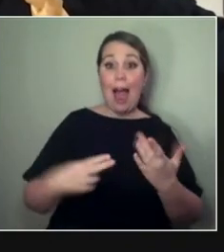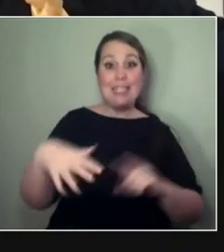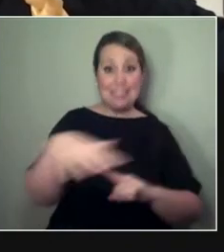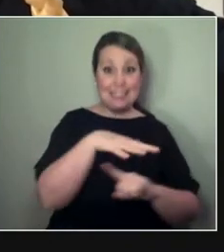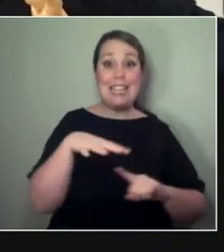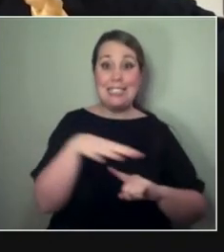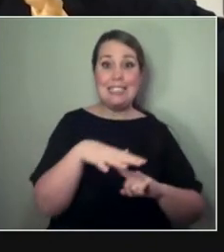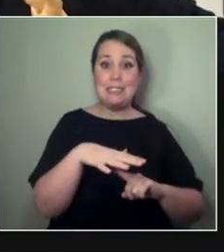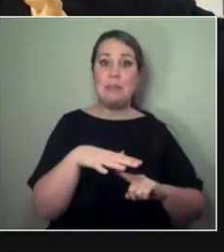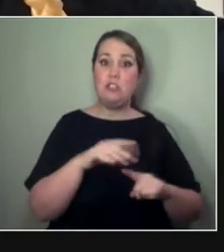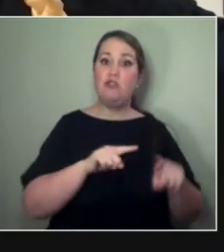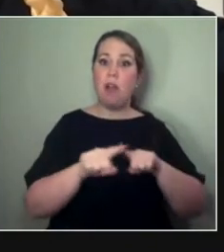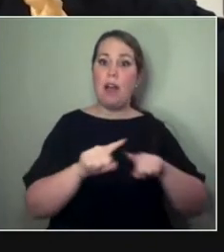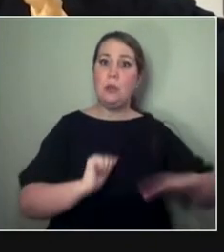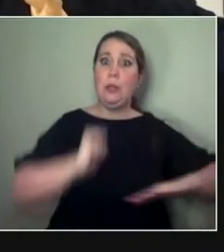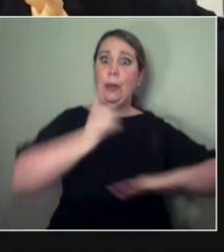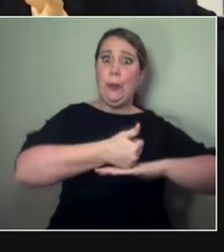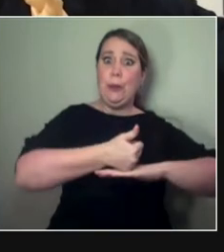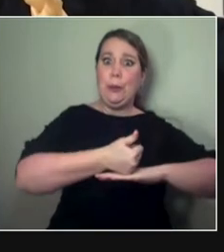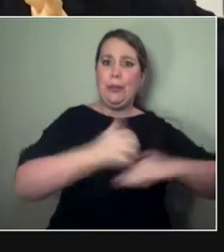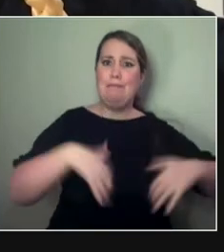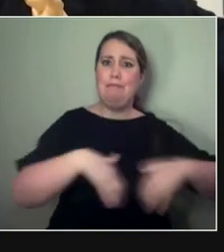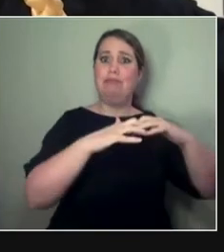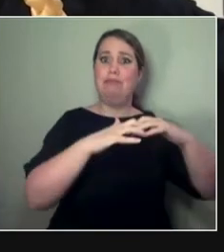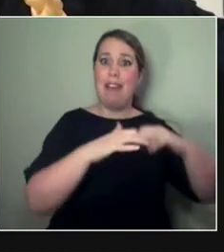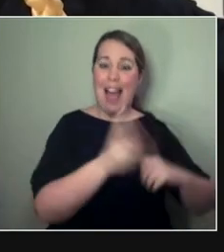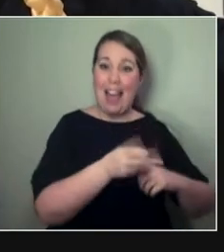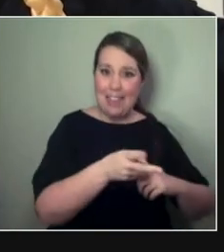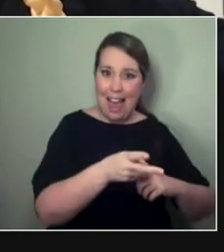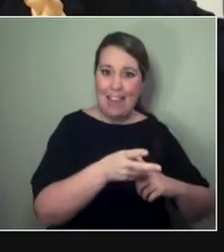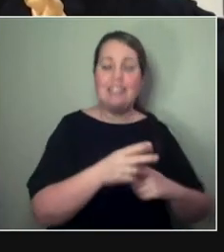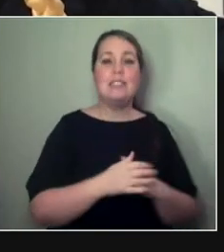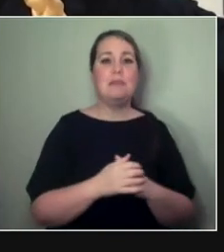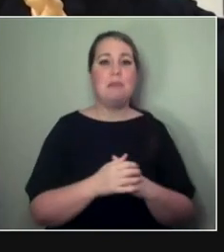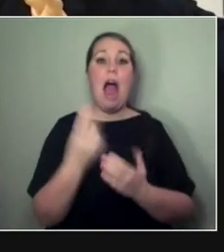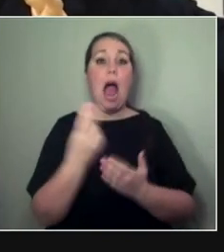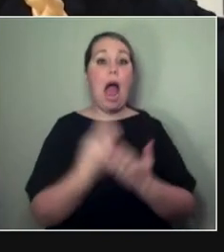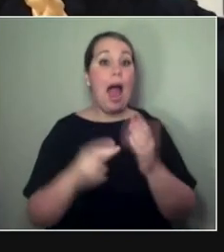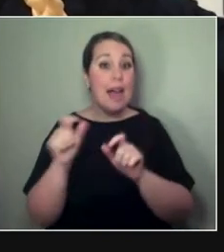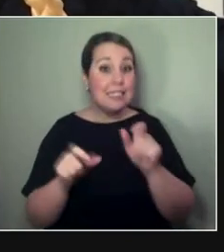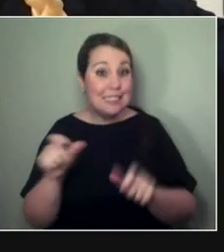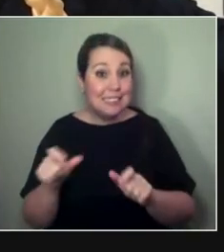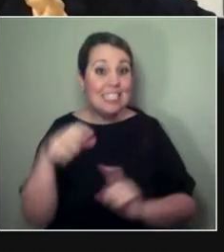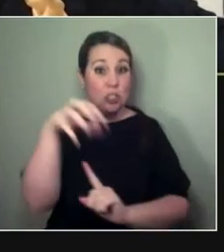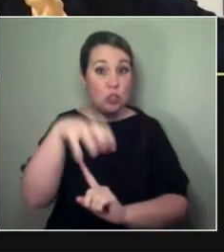So, there's been that push, and at the same time, freelancers and institutions and everyone has been saying